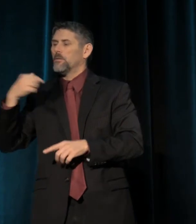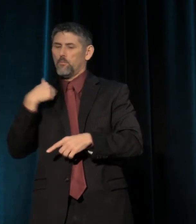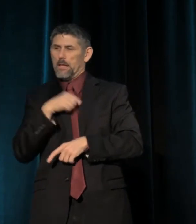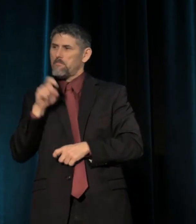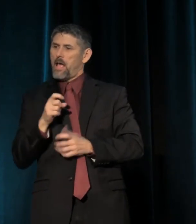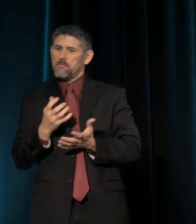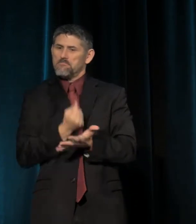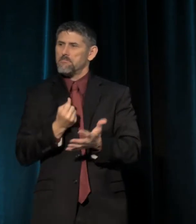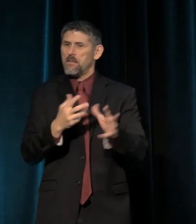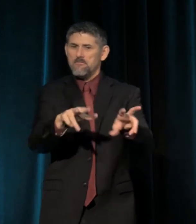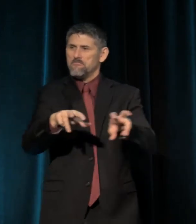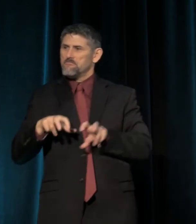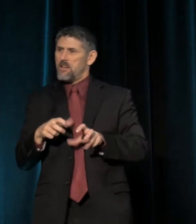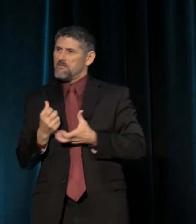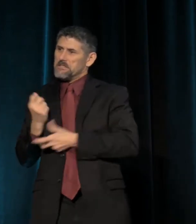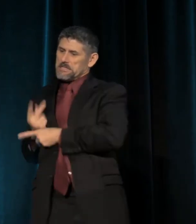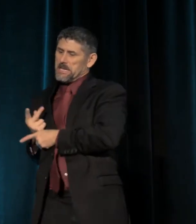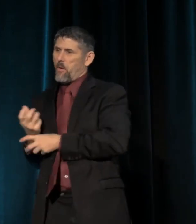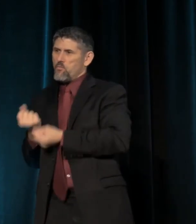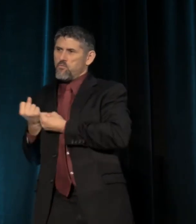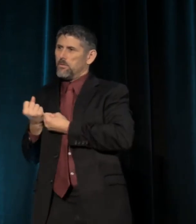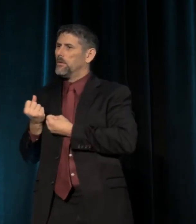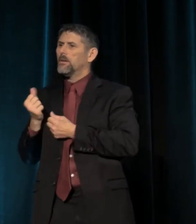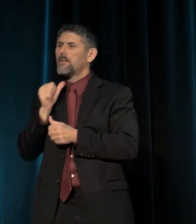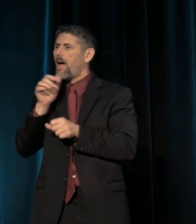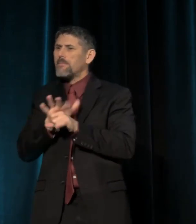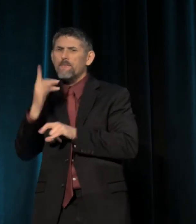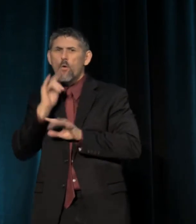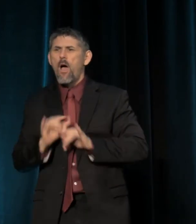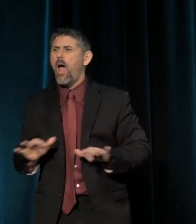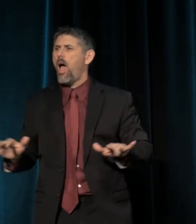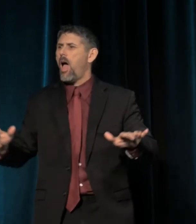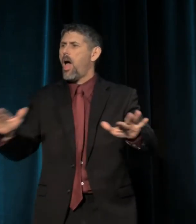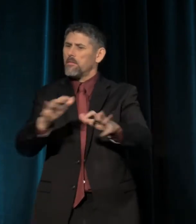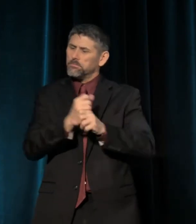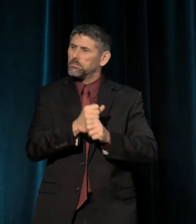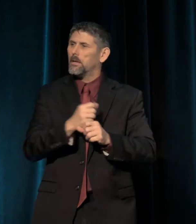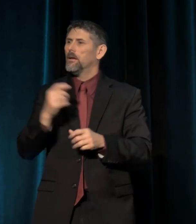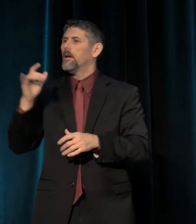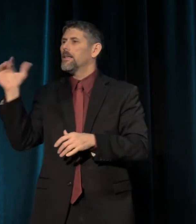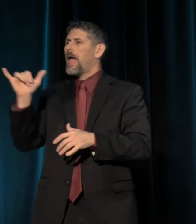As in, I refuse to join the rest of the world in ending global warming.